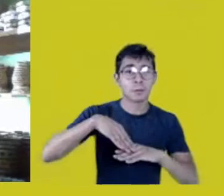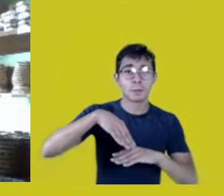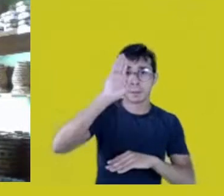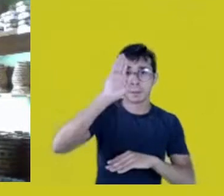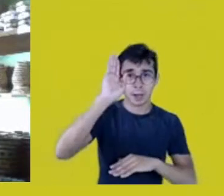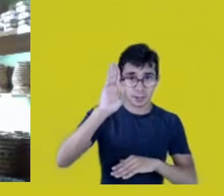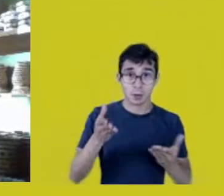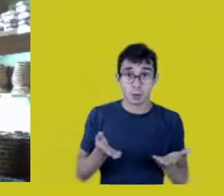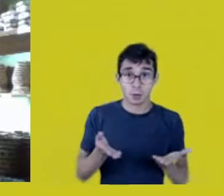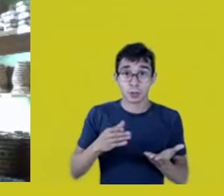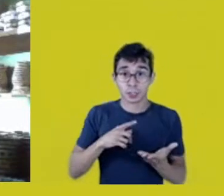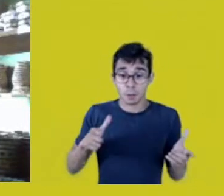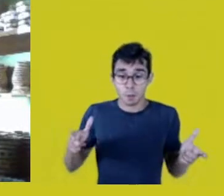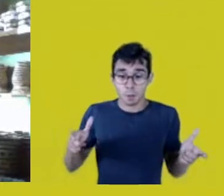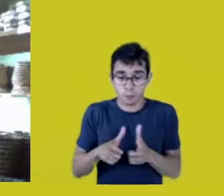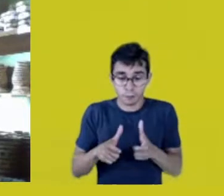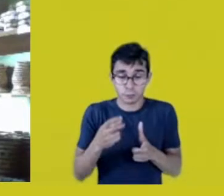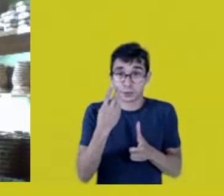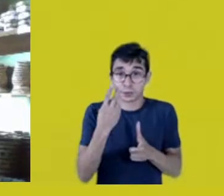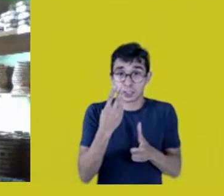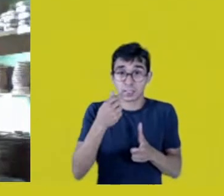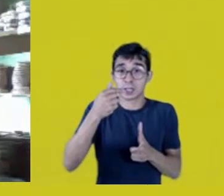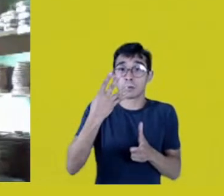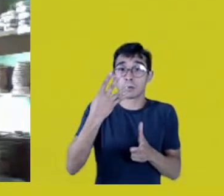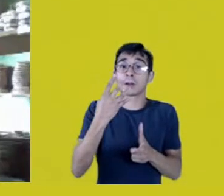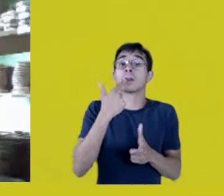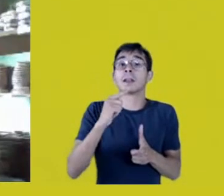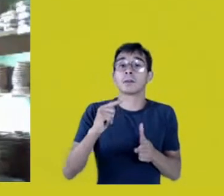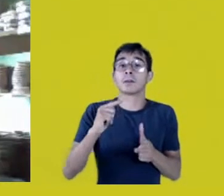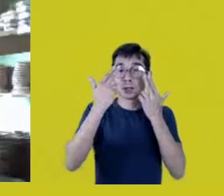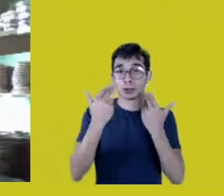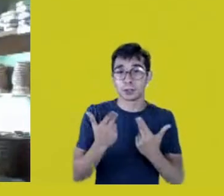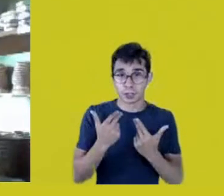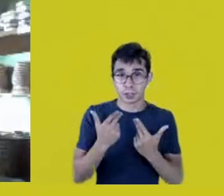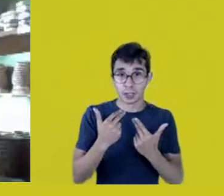when we know that entire nations lost their languages in the Northeast